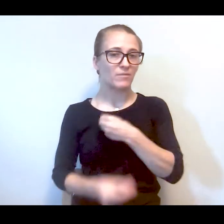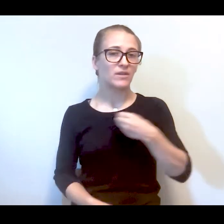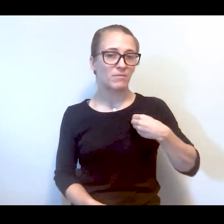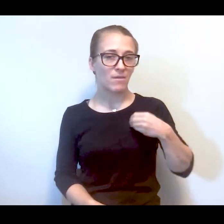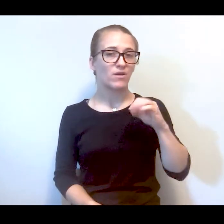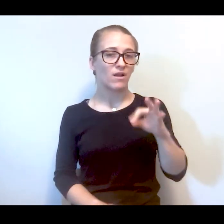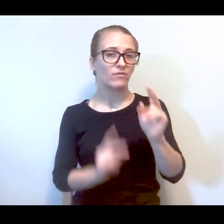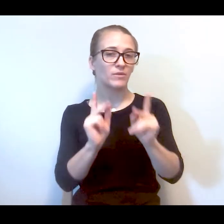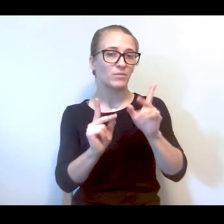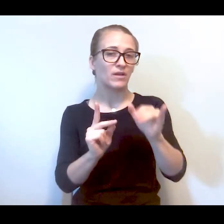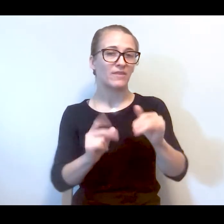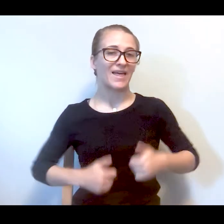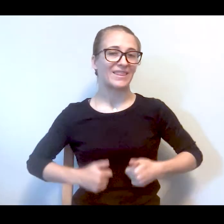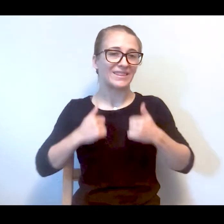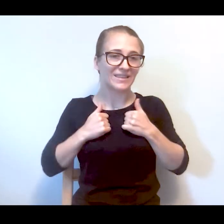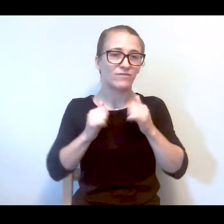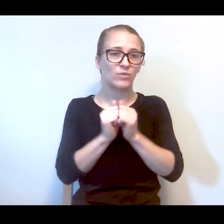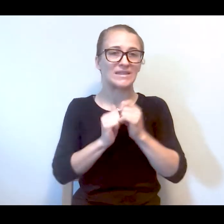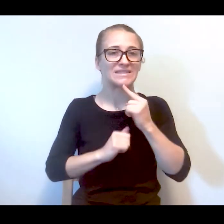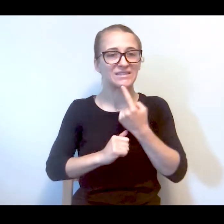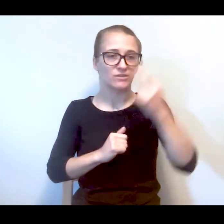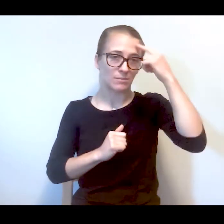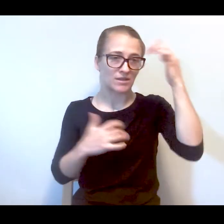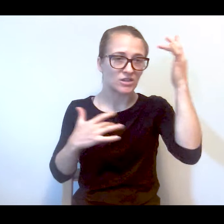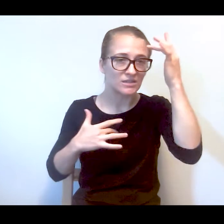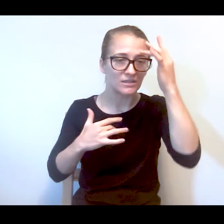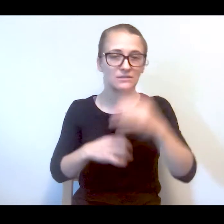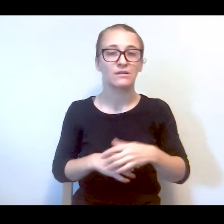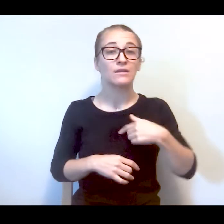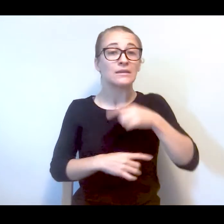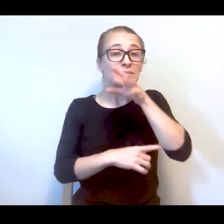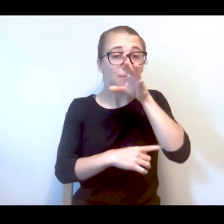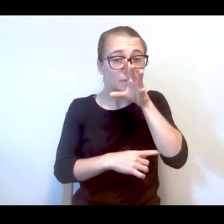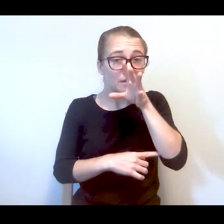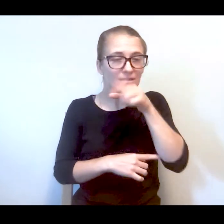folks that live serious mental illness. So I speak